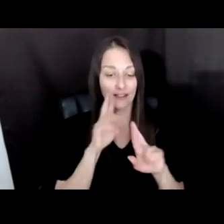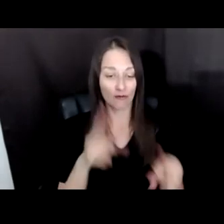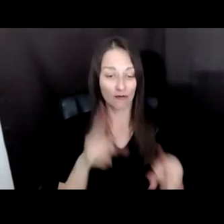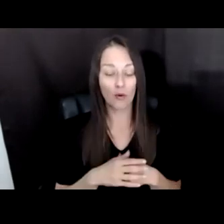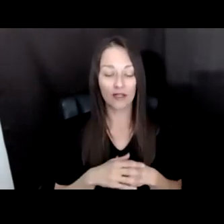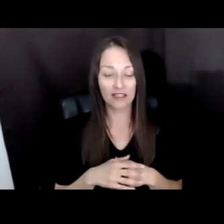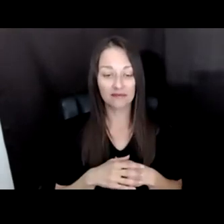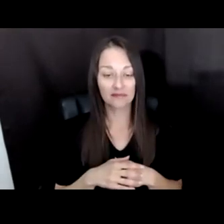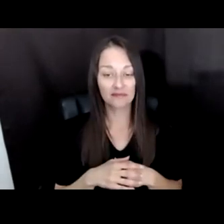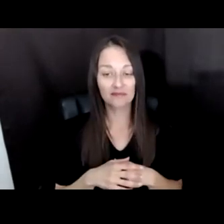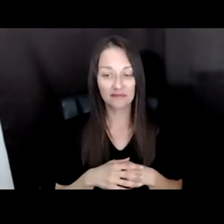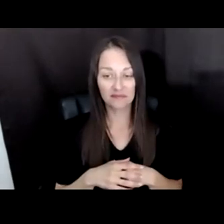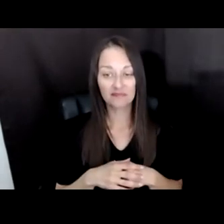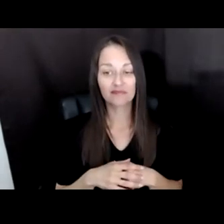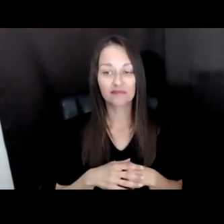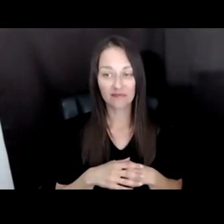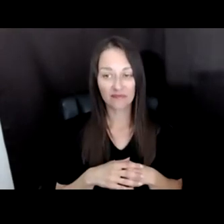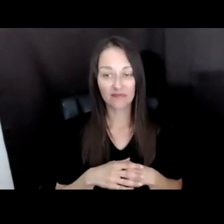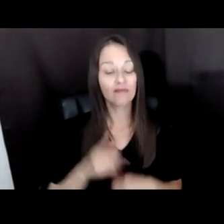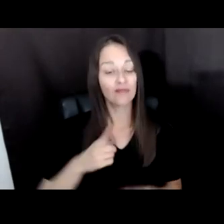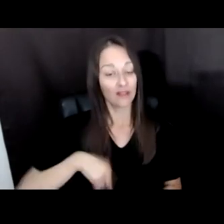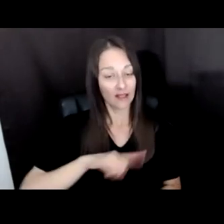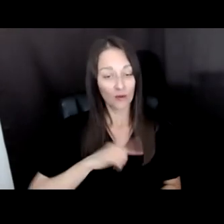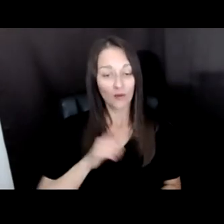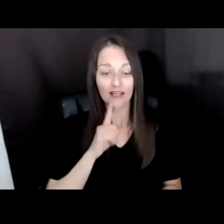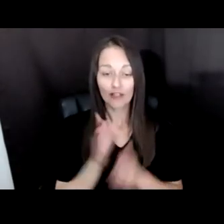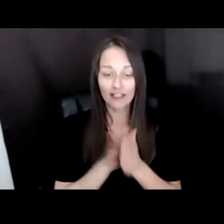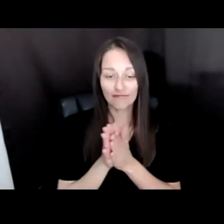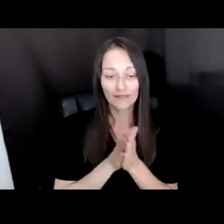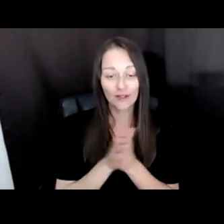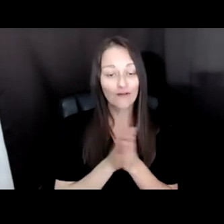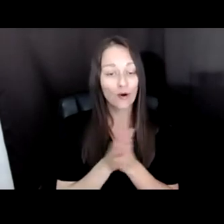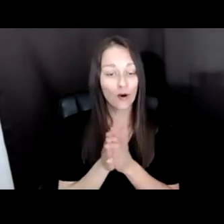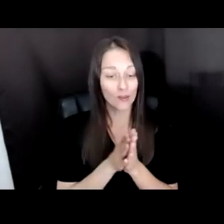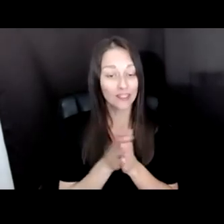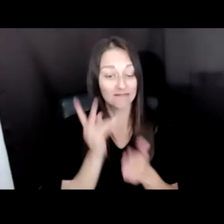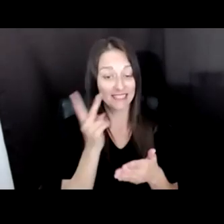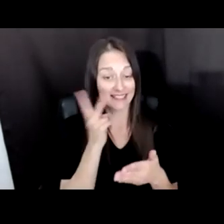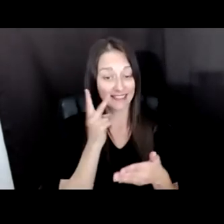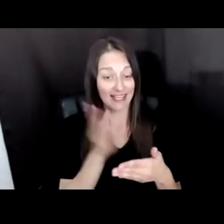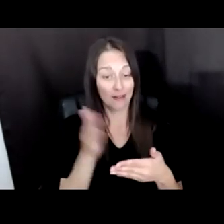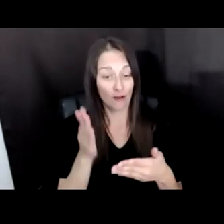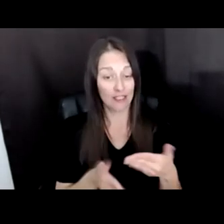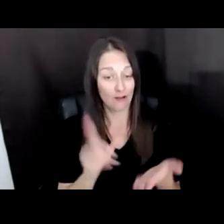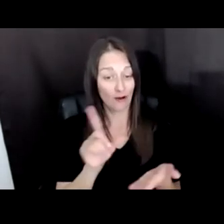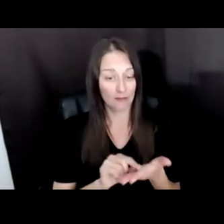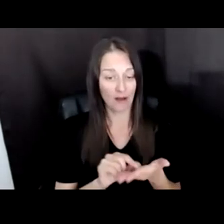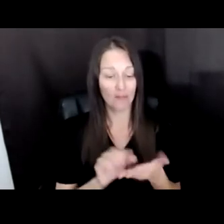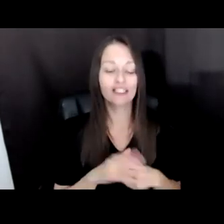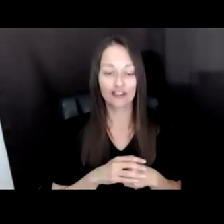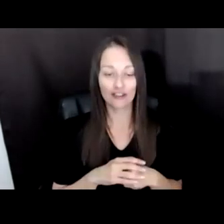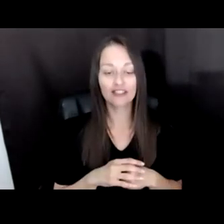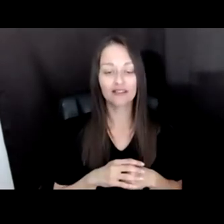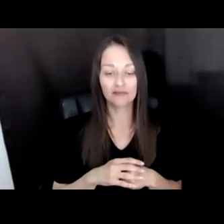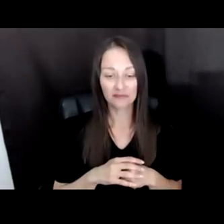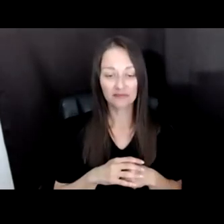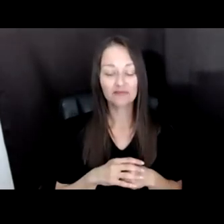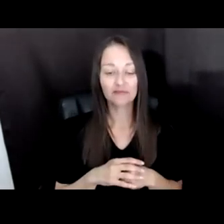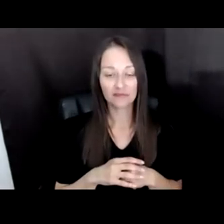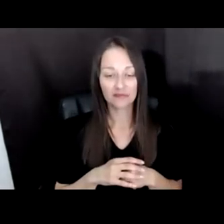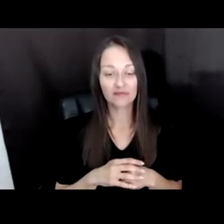ACTUALLY REALLY LOOKED FORWARD TO THE RESULTS OF THIS REPORT SINCE WE LEARNED THAT JAX WAS,